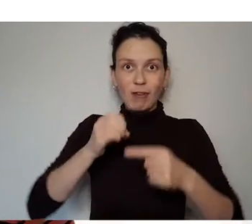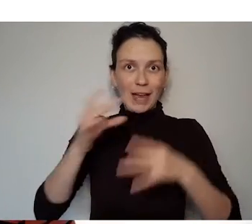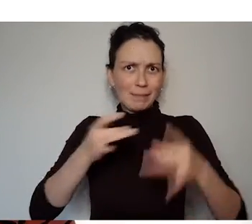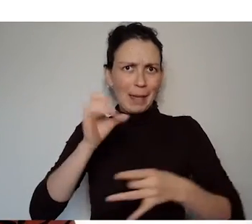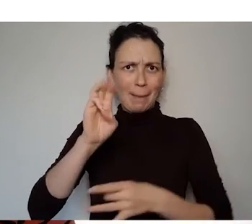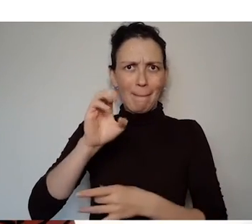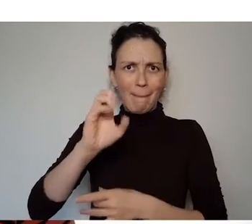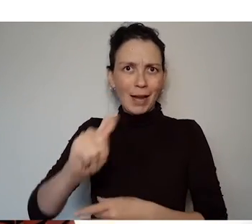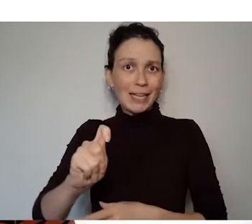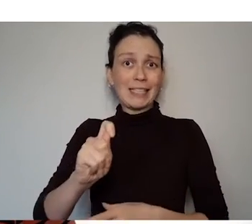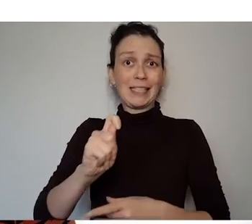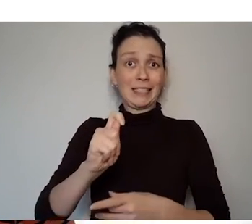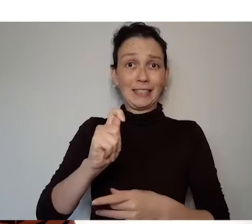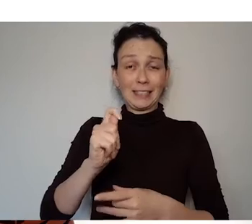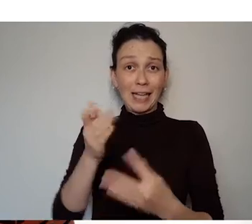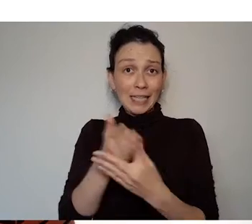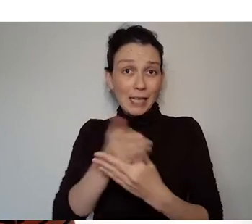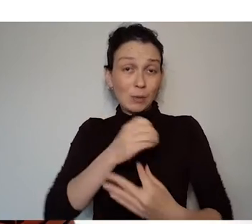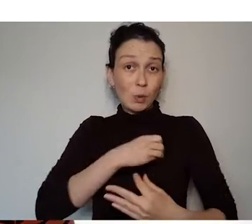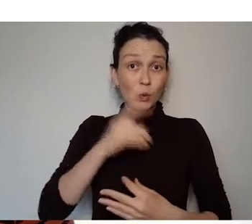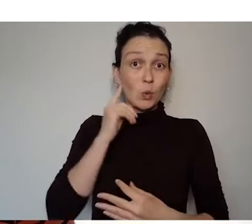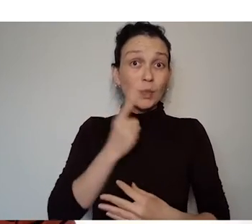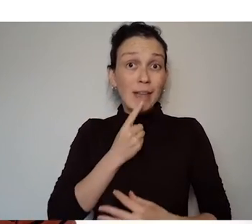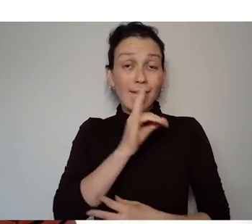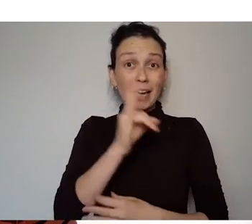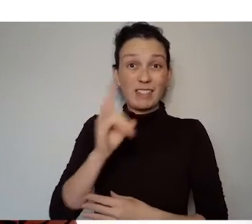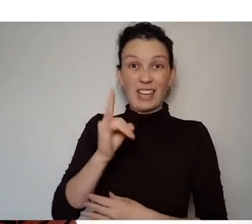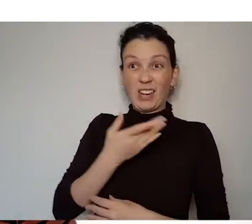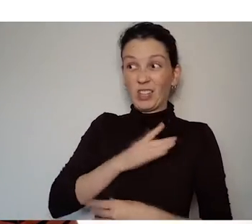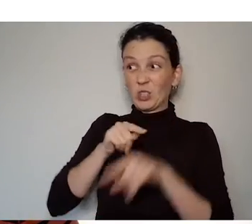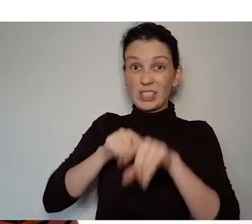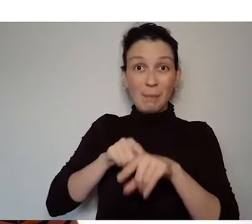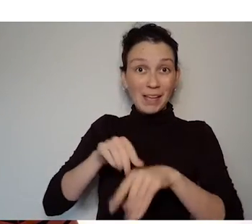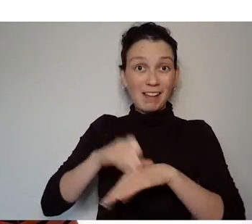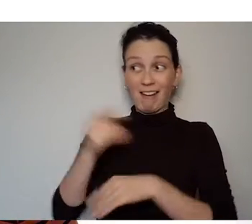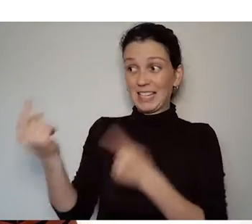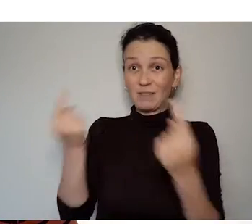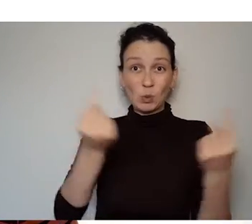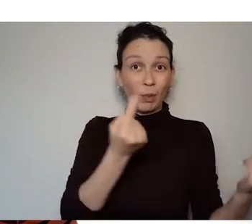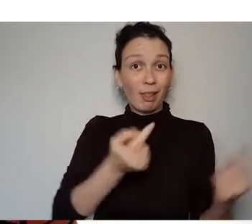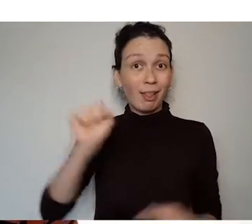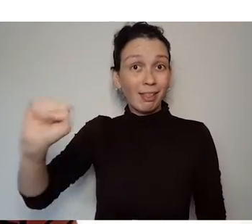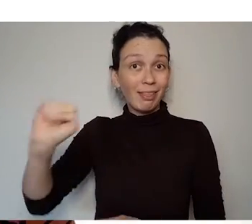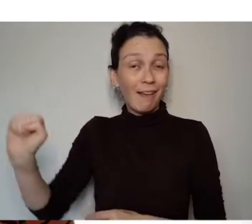drawing on anecdotal material. I'd certainly be interested in receiving feedback anyone has